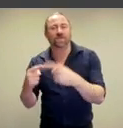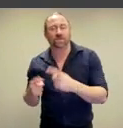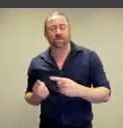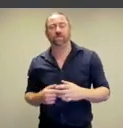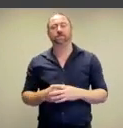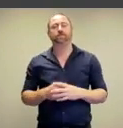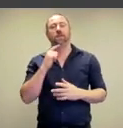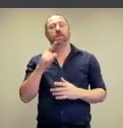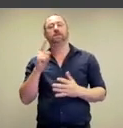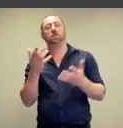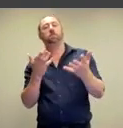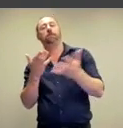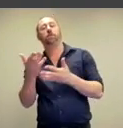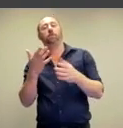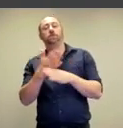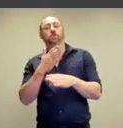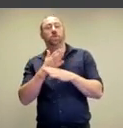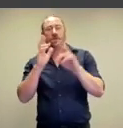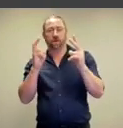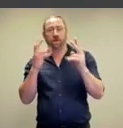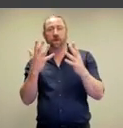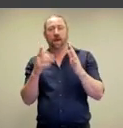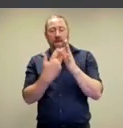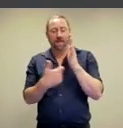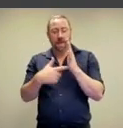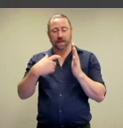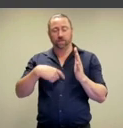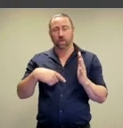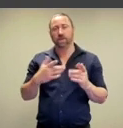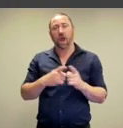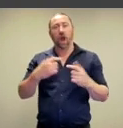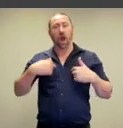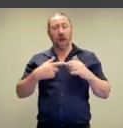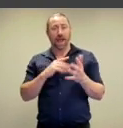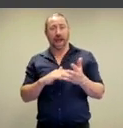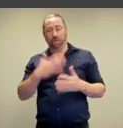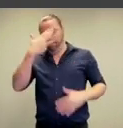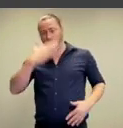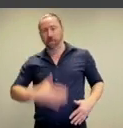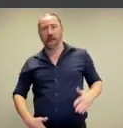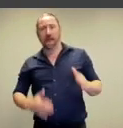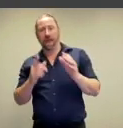these kinds of performance works, the artists attempt to make themselves